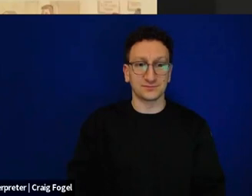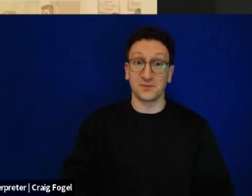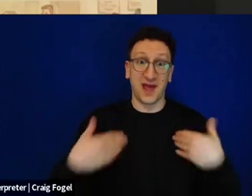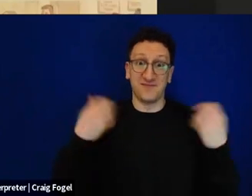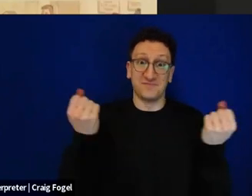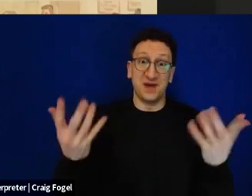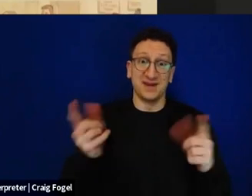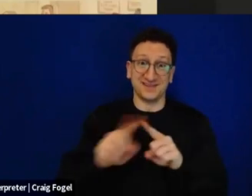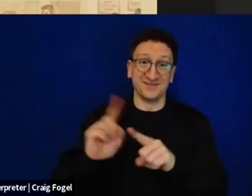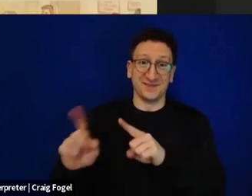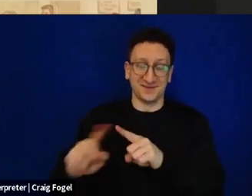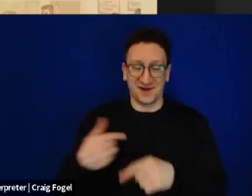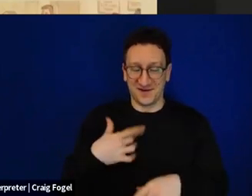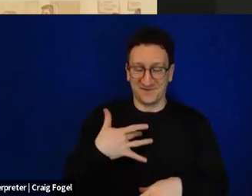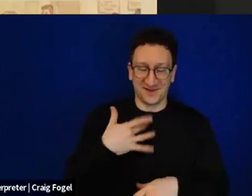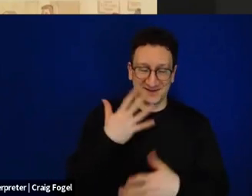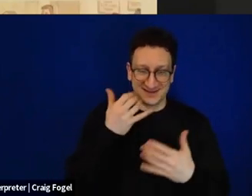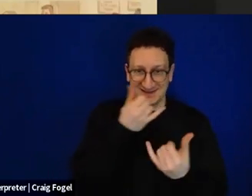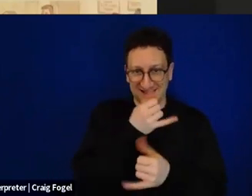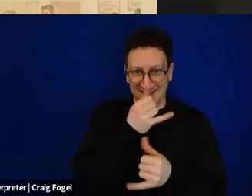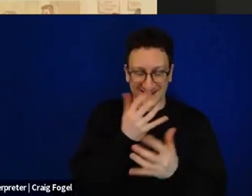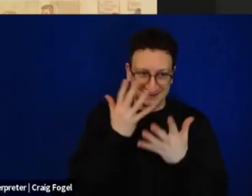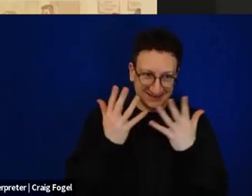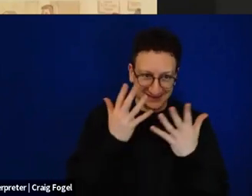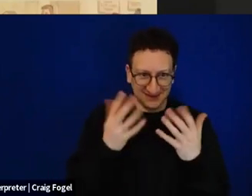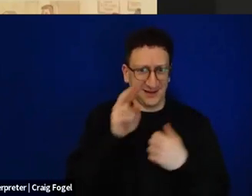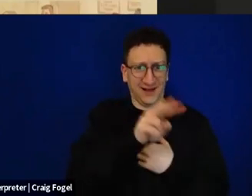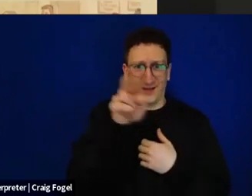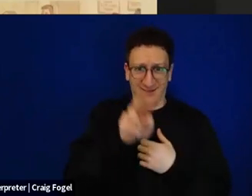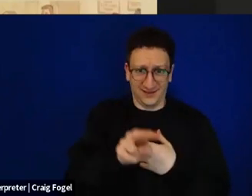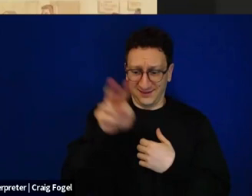This is slightly embarrassing sometimes to see the different Haggadot that have come out.